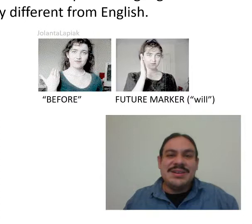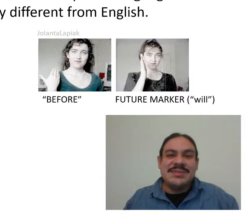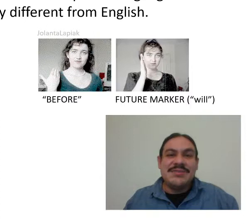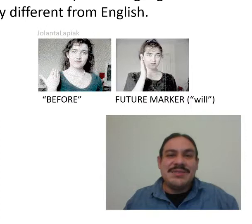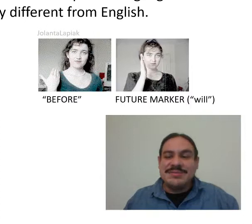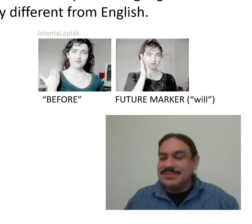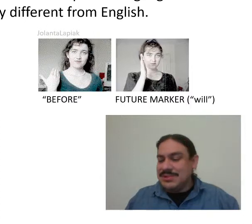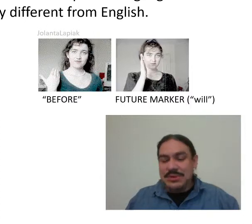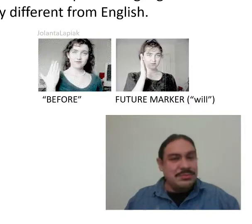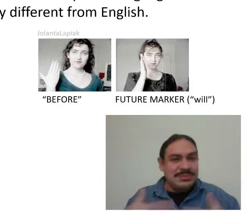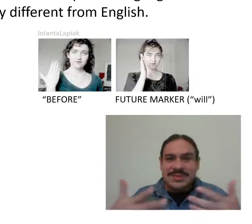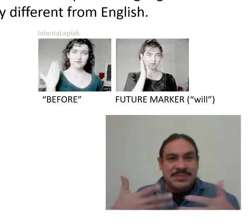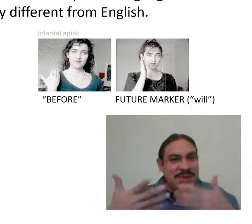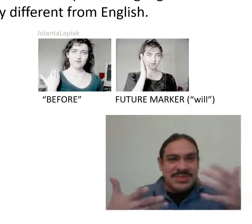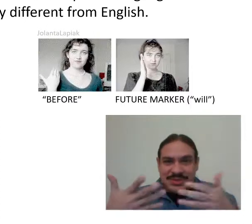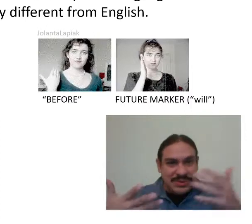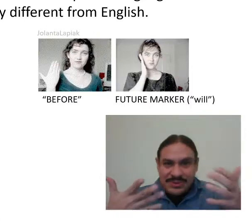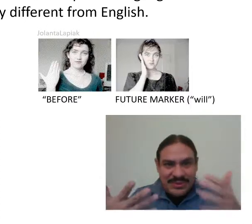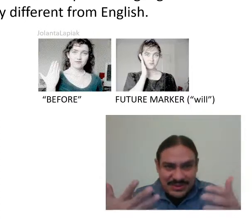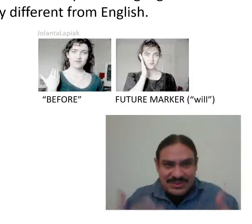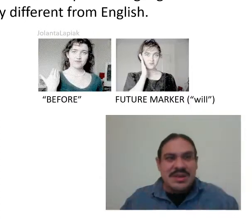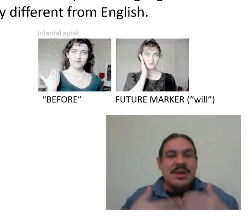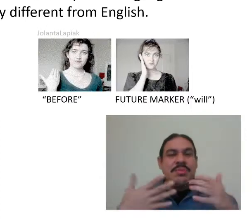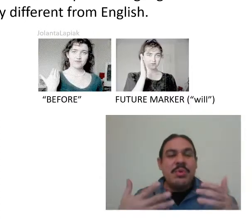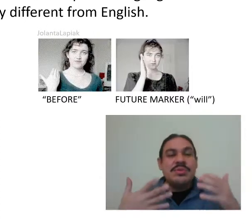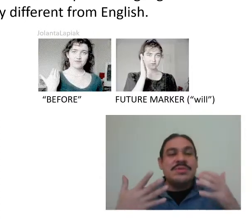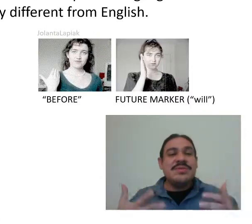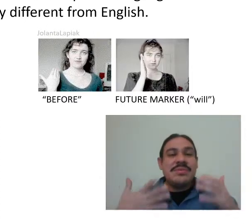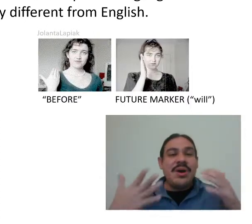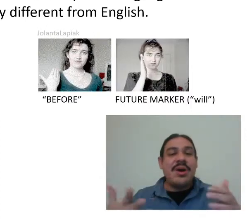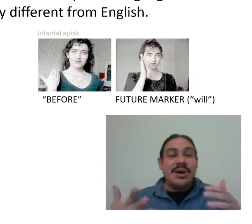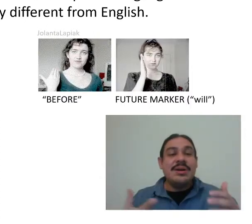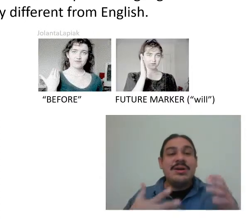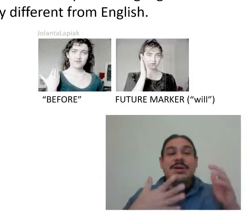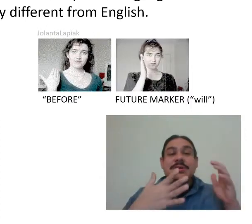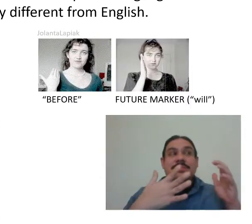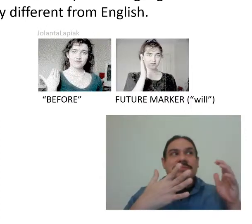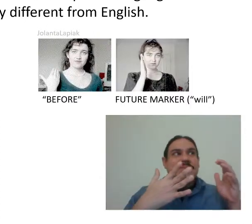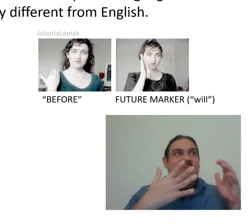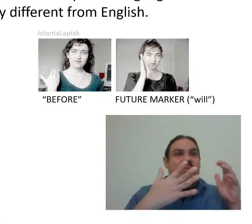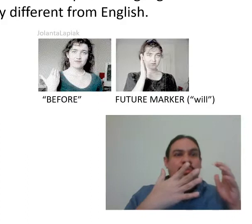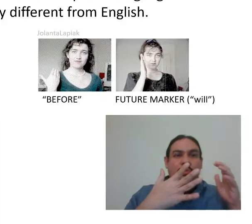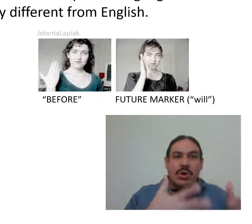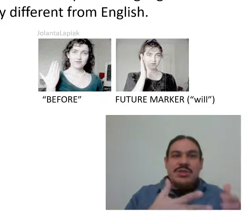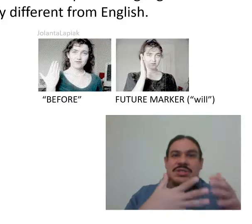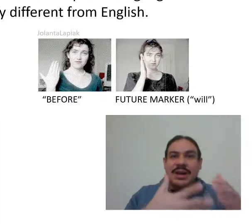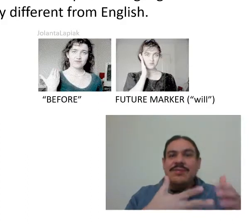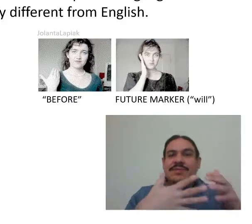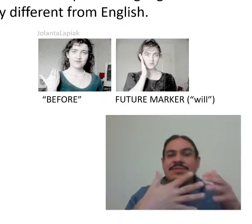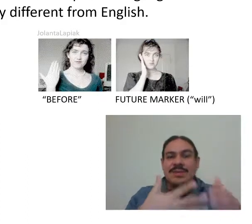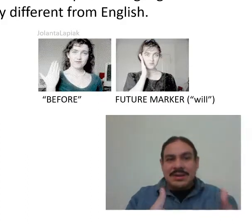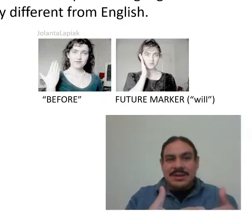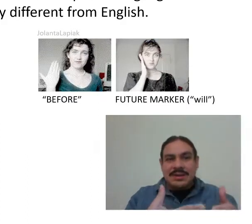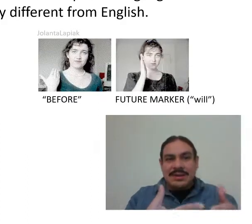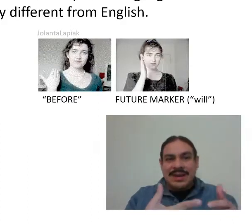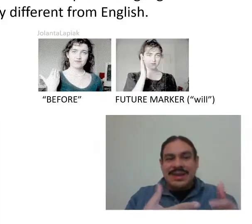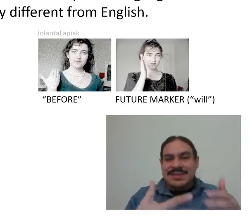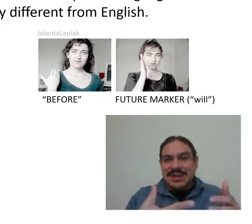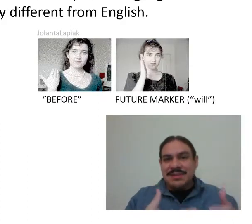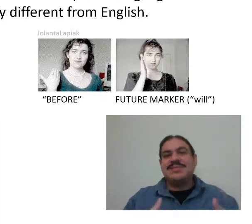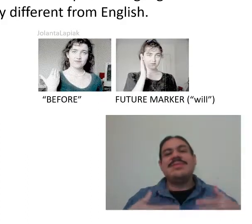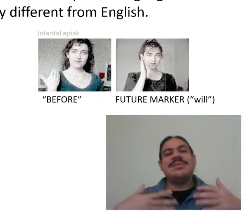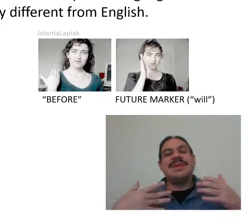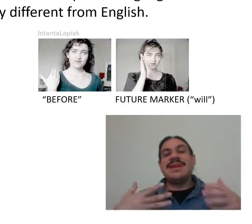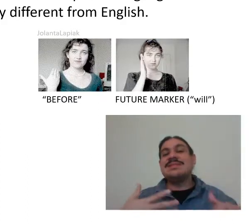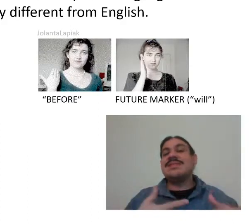you know, expressions with your fingers. Most of them are words of ASL. And ASL